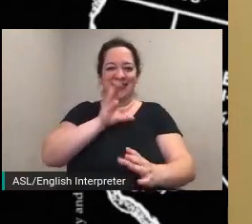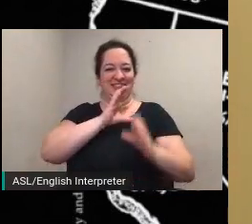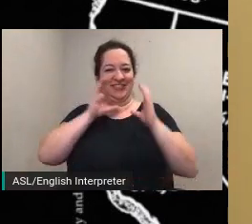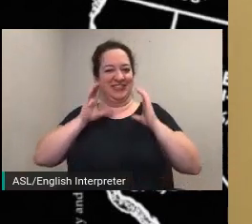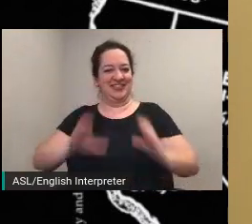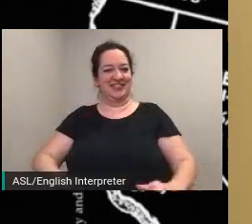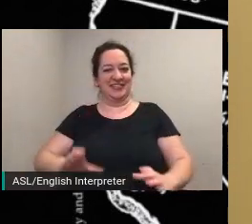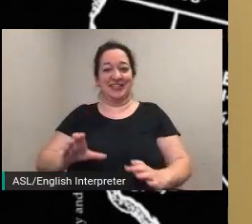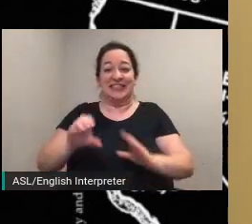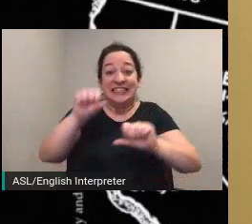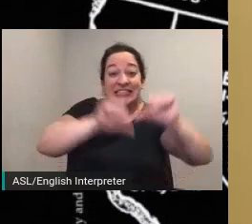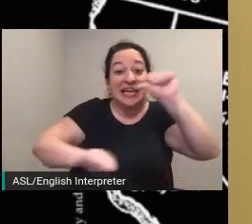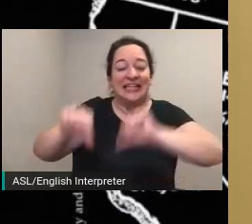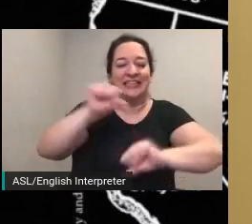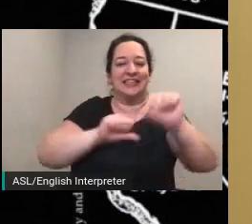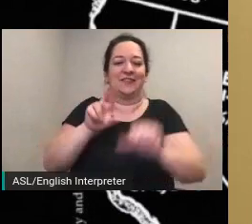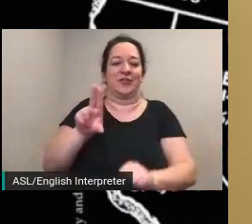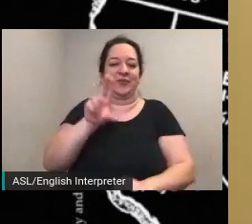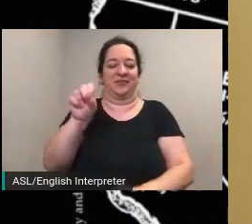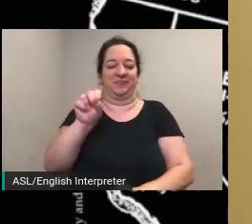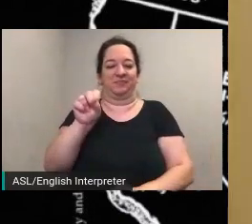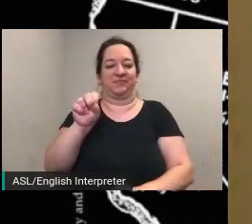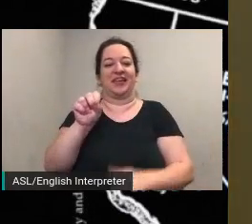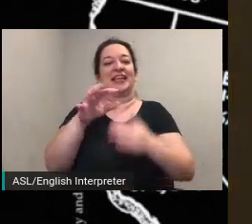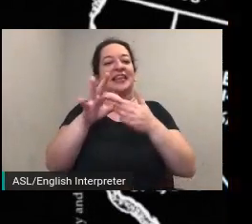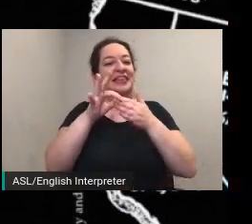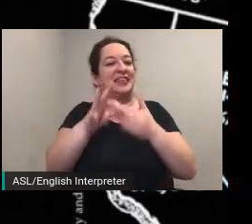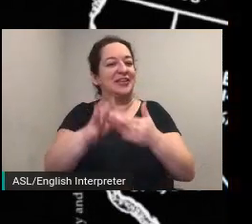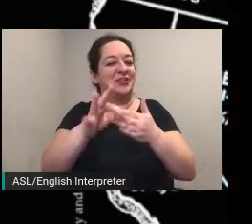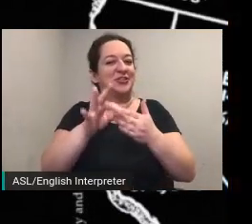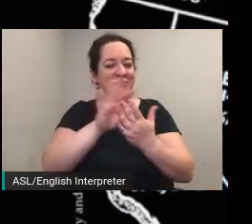leadership comes in many forms